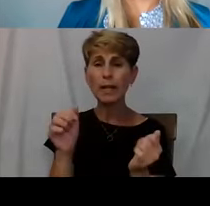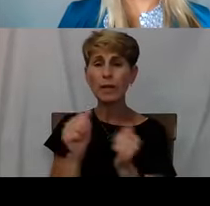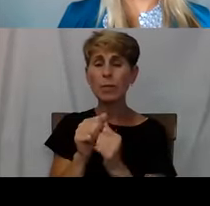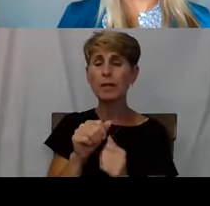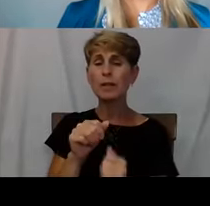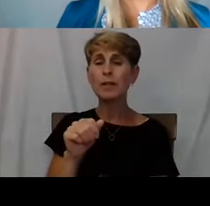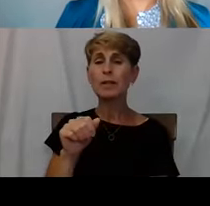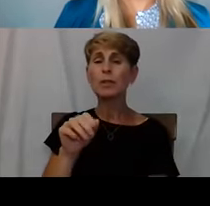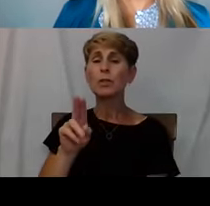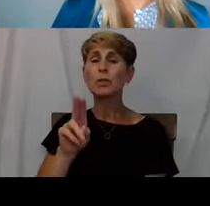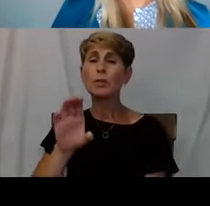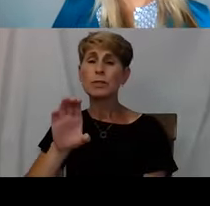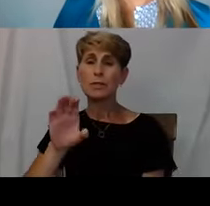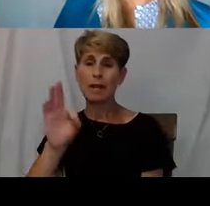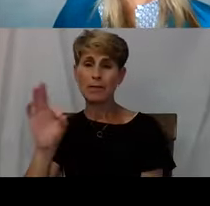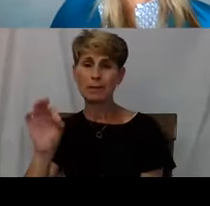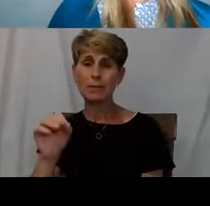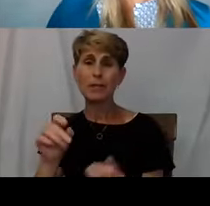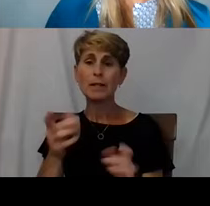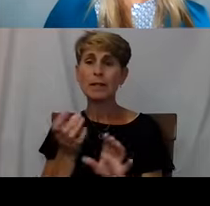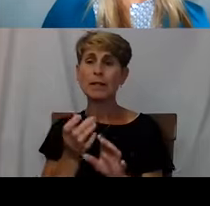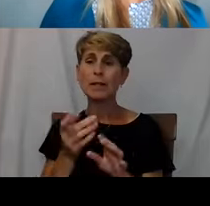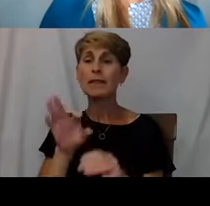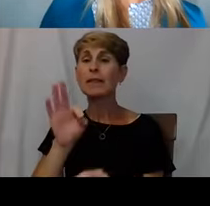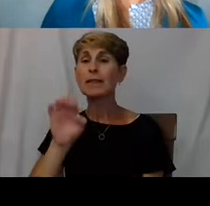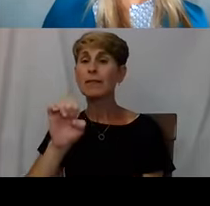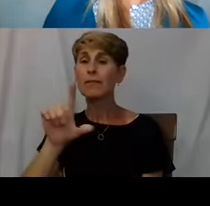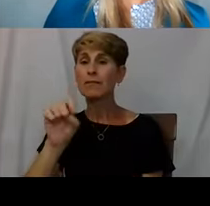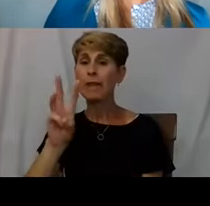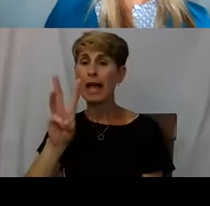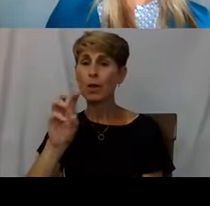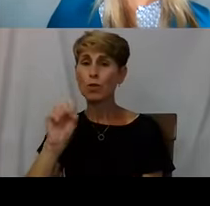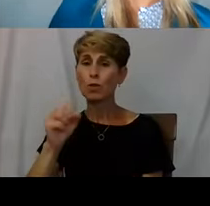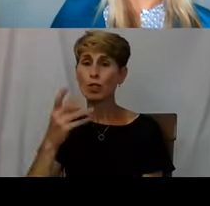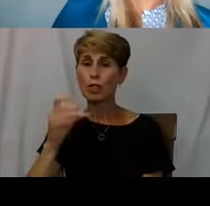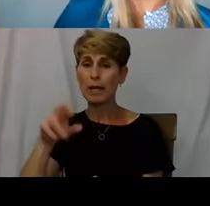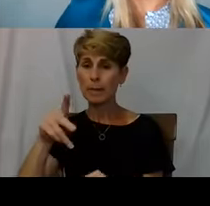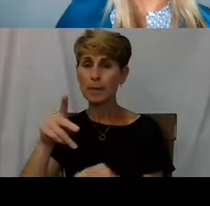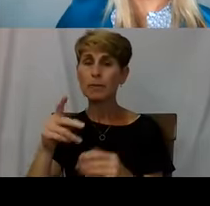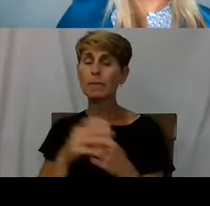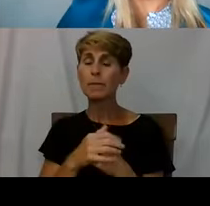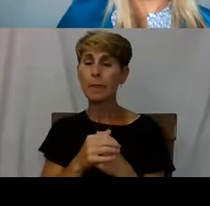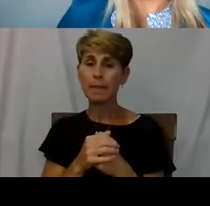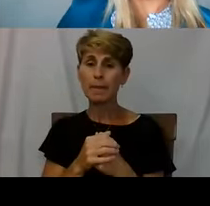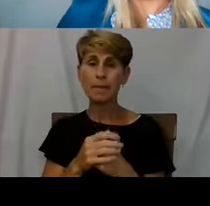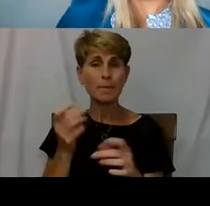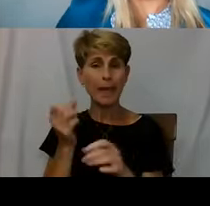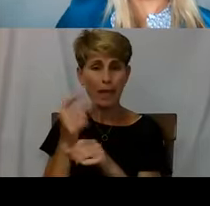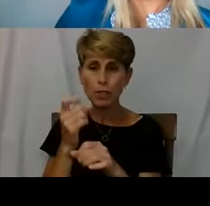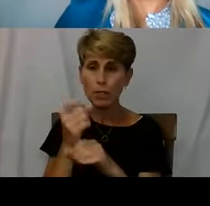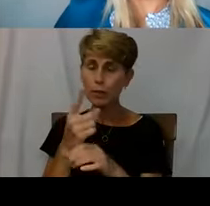and their public psychiatry fellowship to have a fellow rotating with us every year.